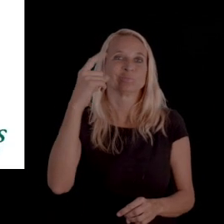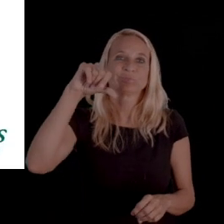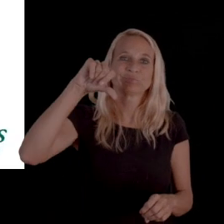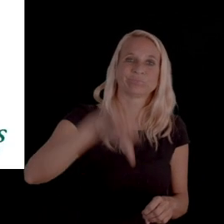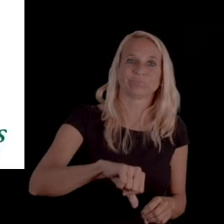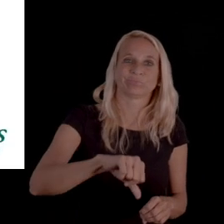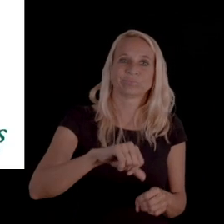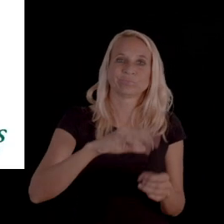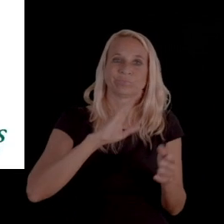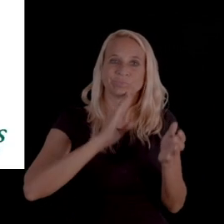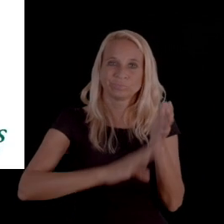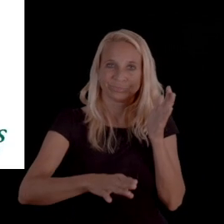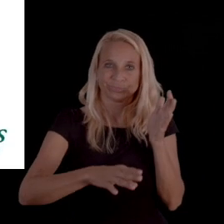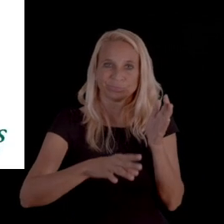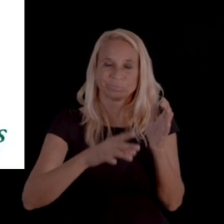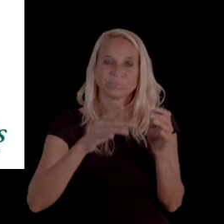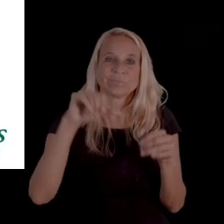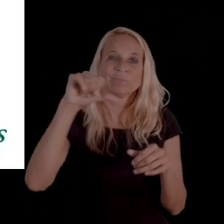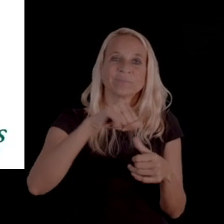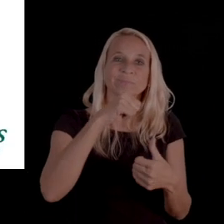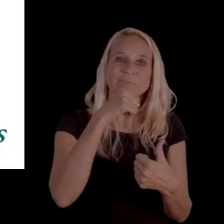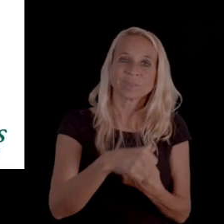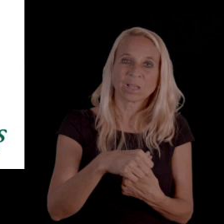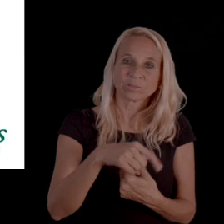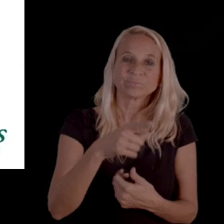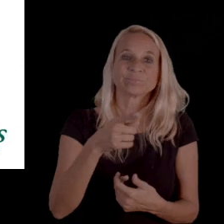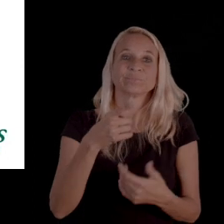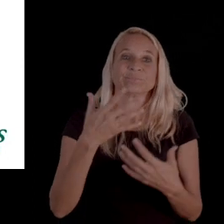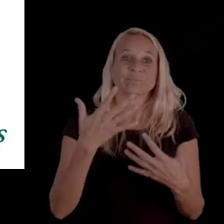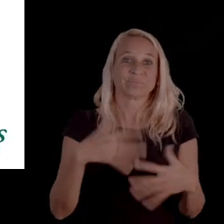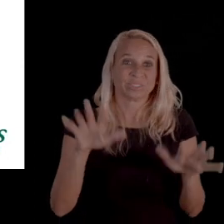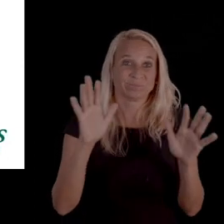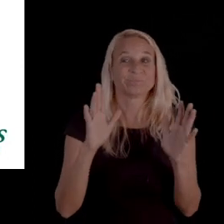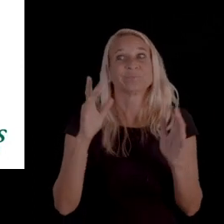So, after you have requested your initial denial notice,